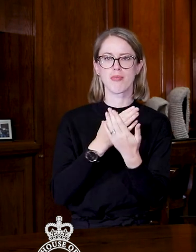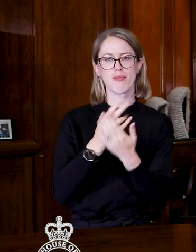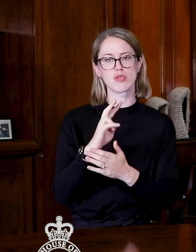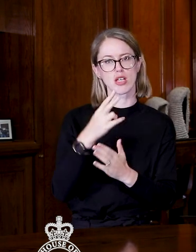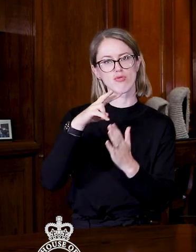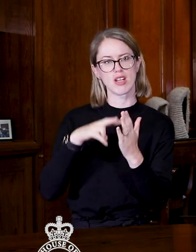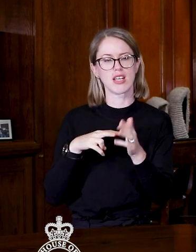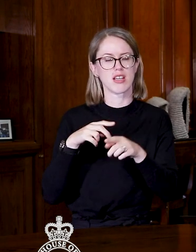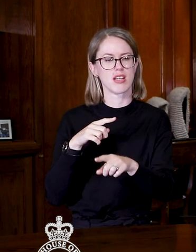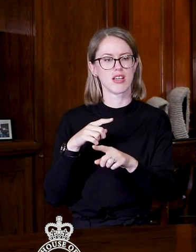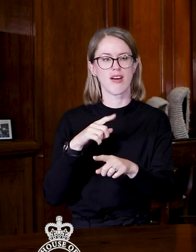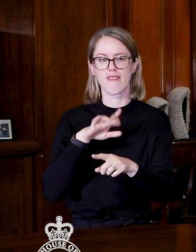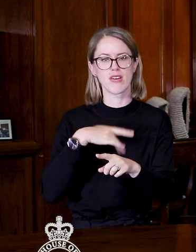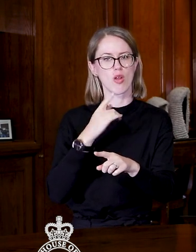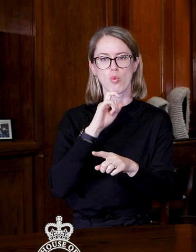that it's unlikely to proceed.